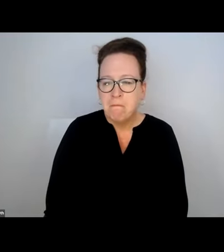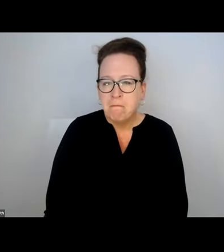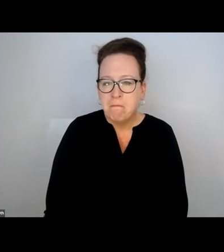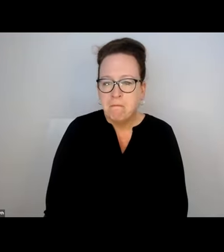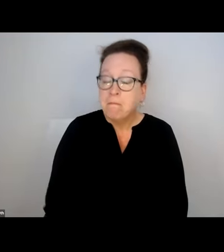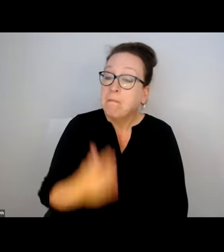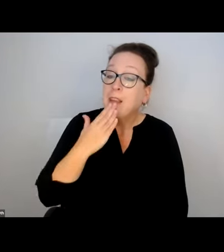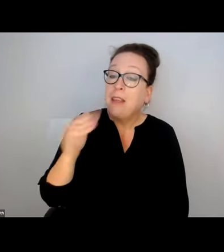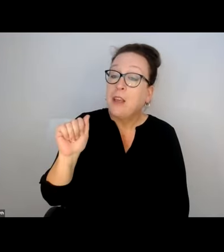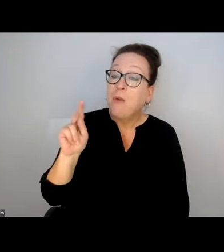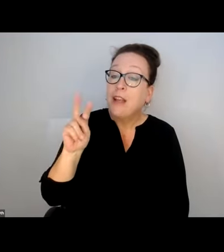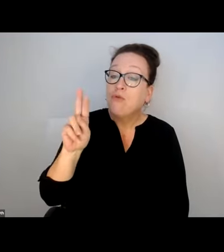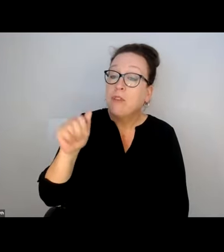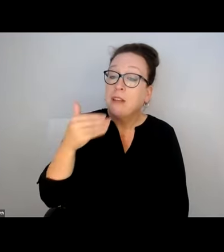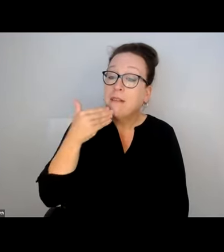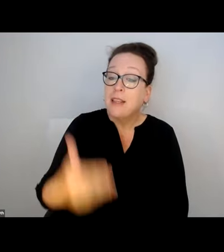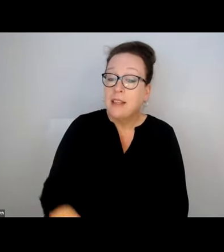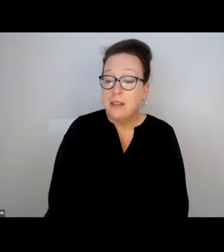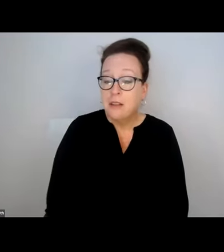FOLKS.